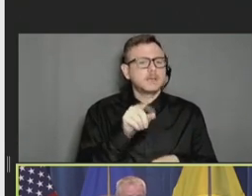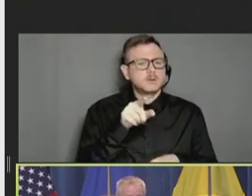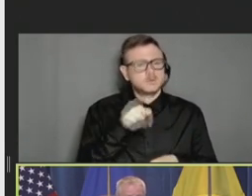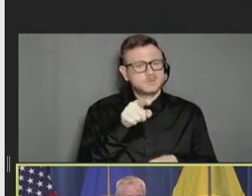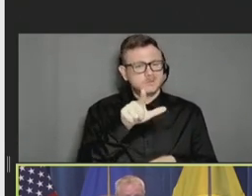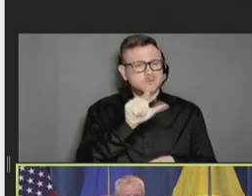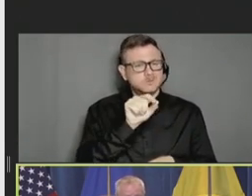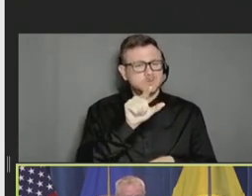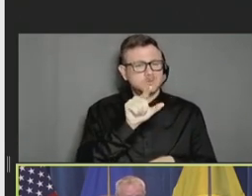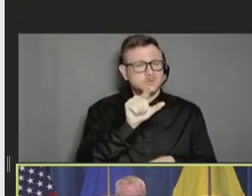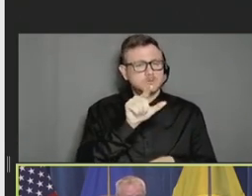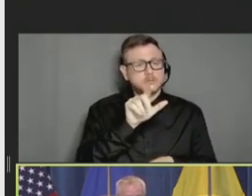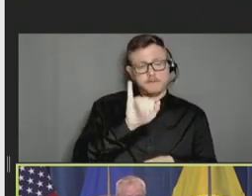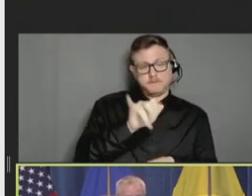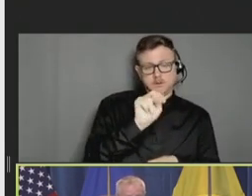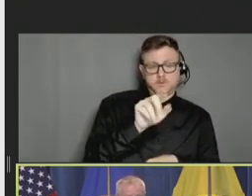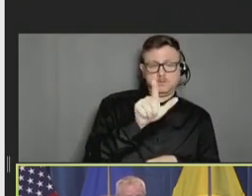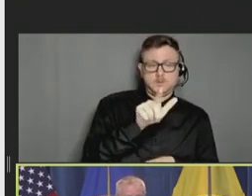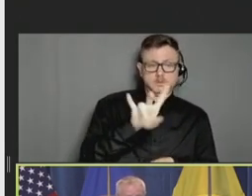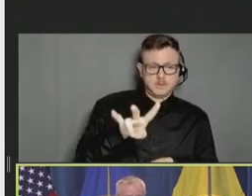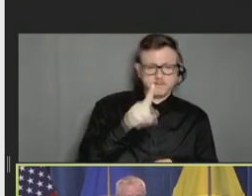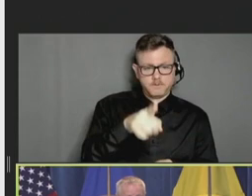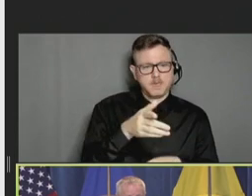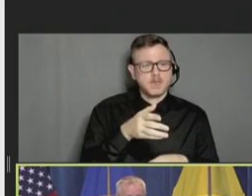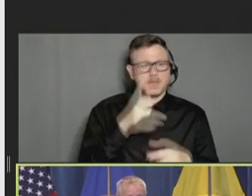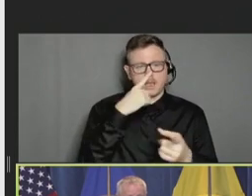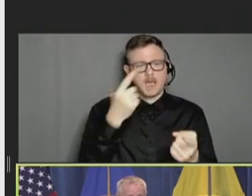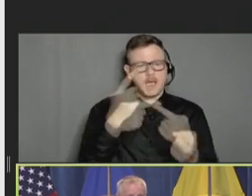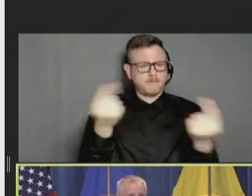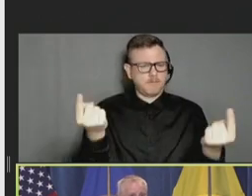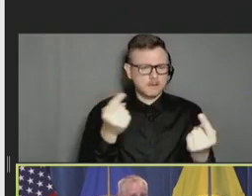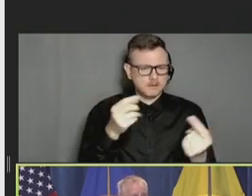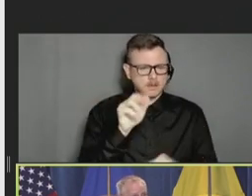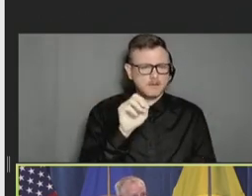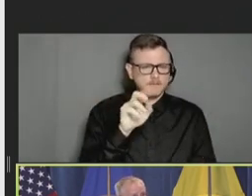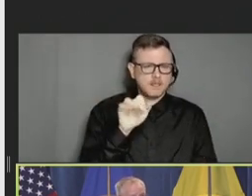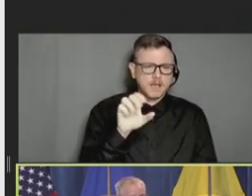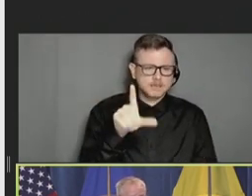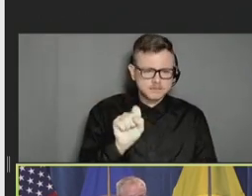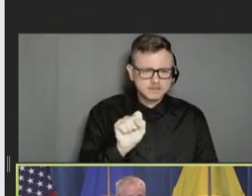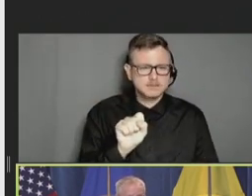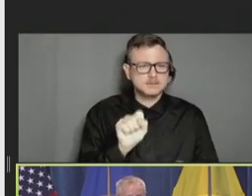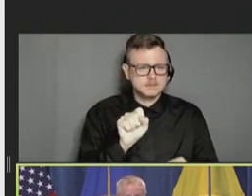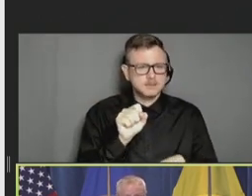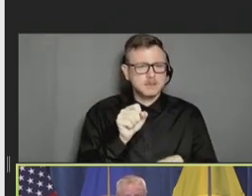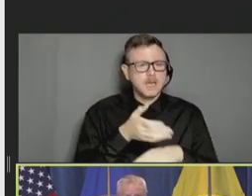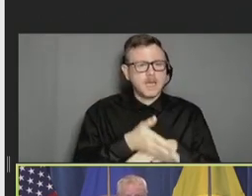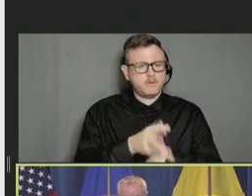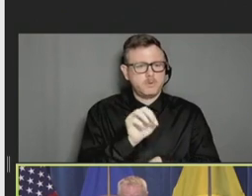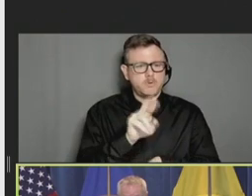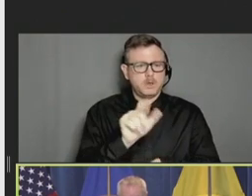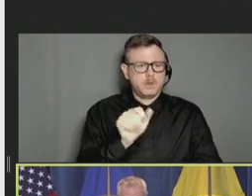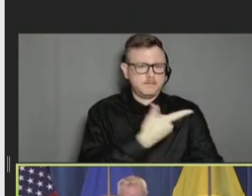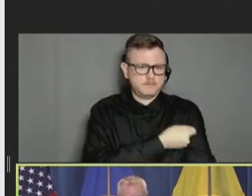following mRNA vaccination. And this led to -- or was associated with a couple of MMWR